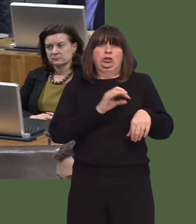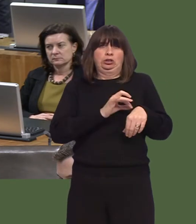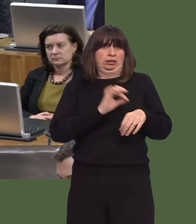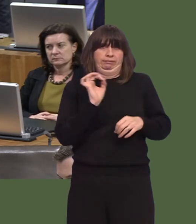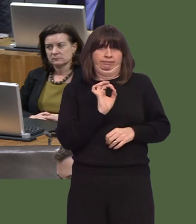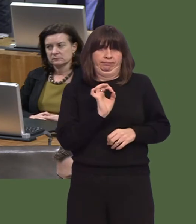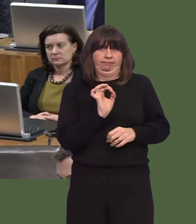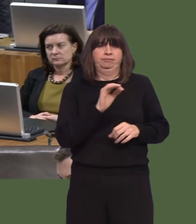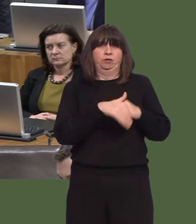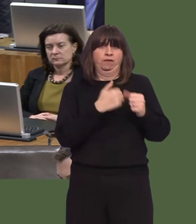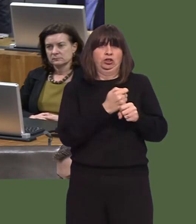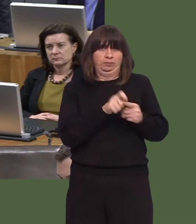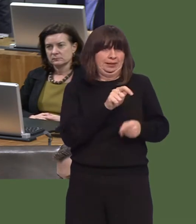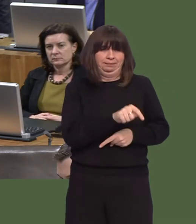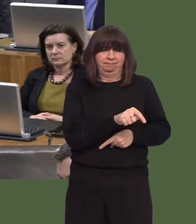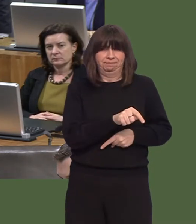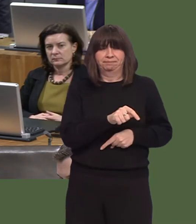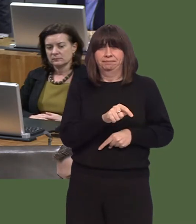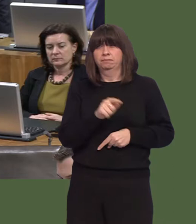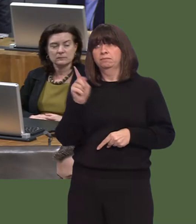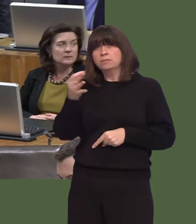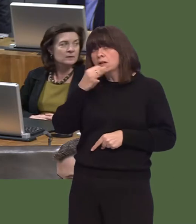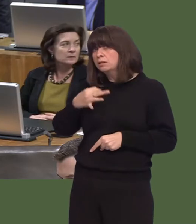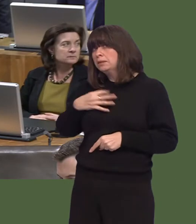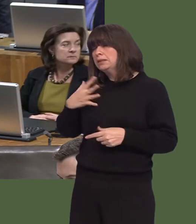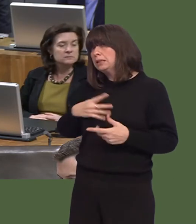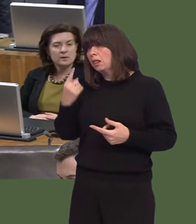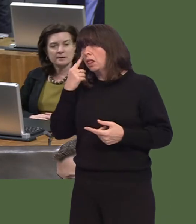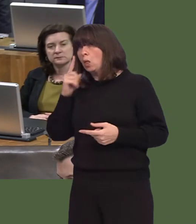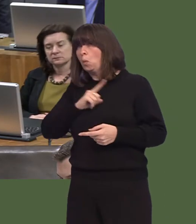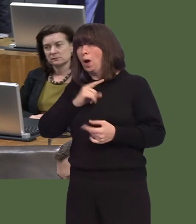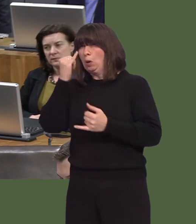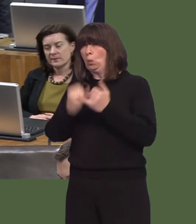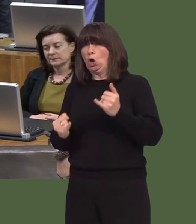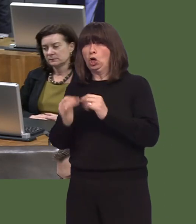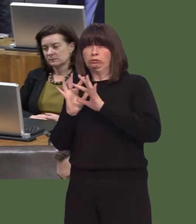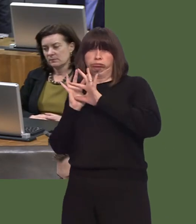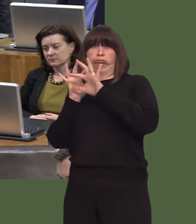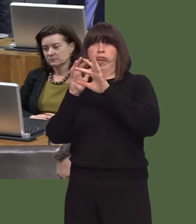He asks the question: do we need to look at the reason why there were particular spikes this year, compared to previous years?